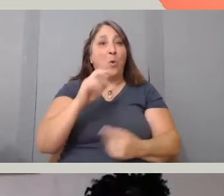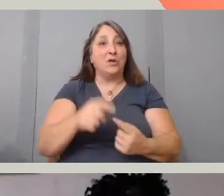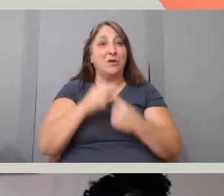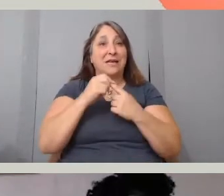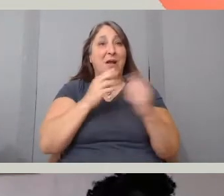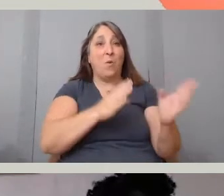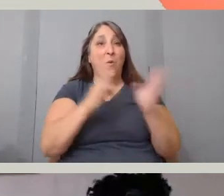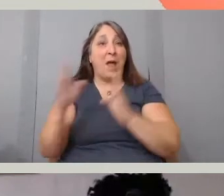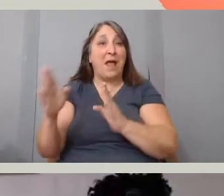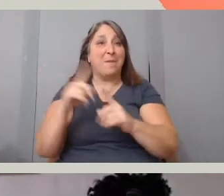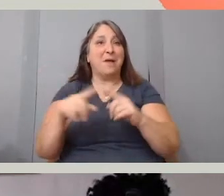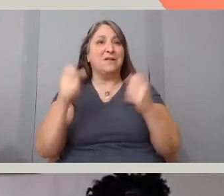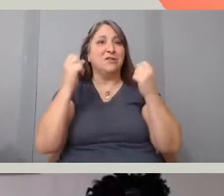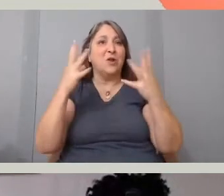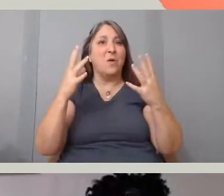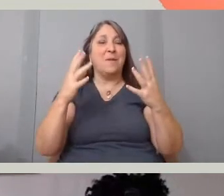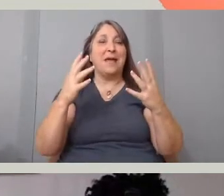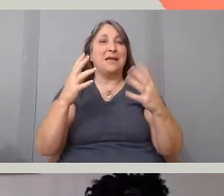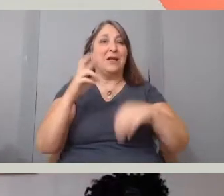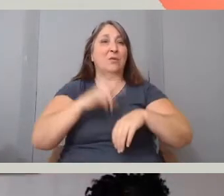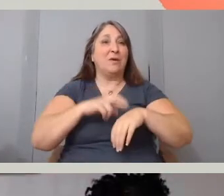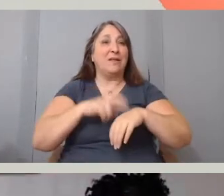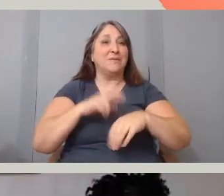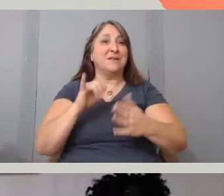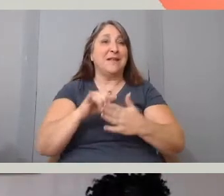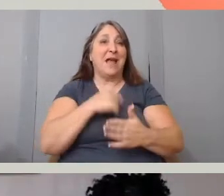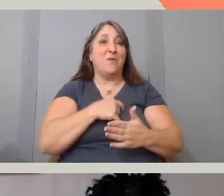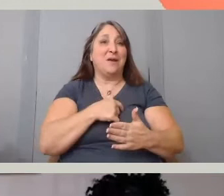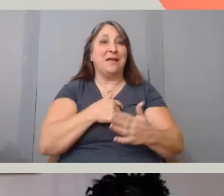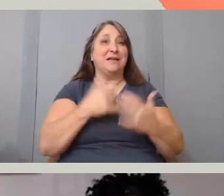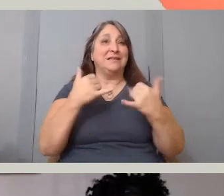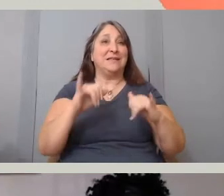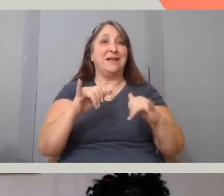that we all just basically ride that same wave and you realize, wait a minute,